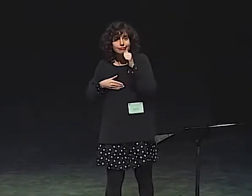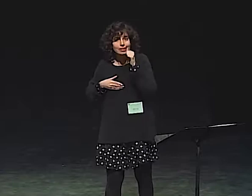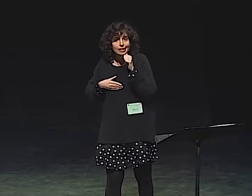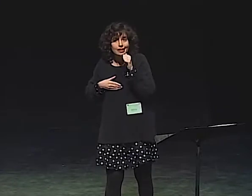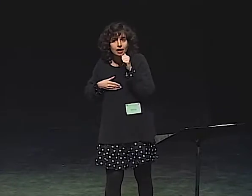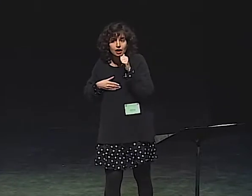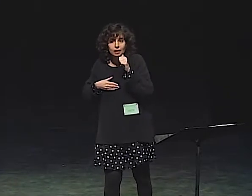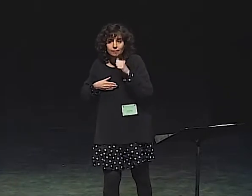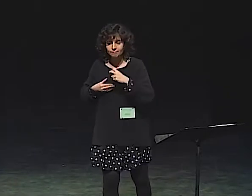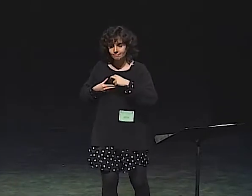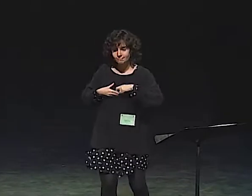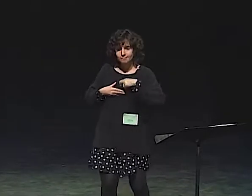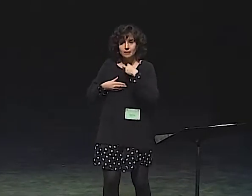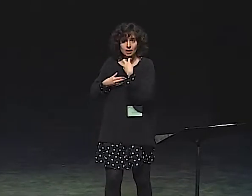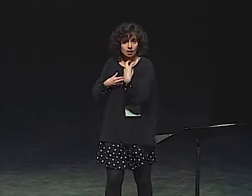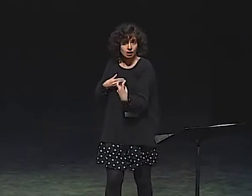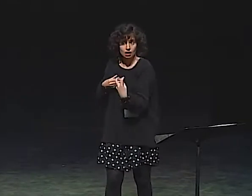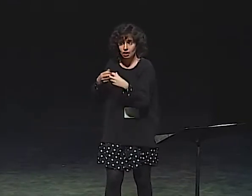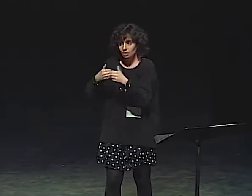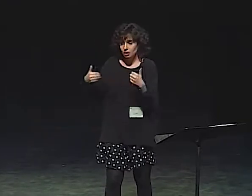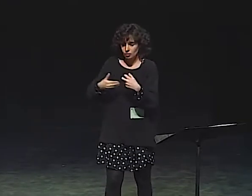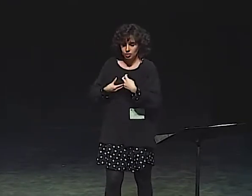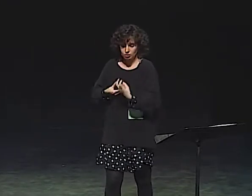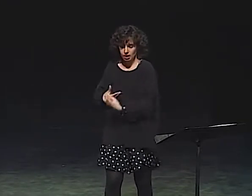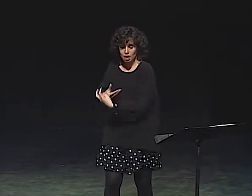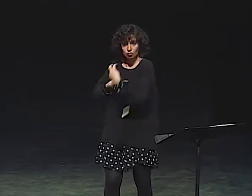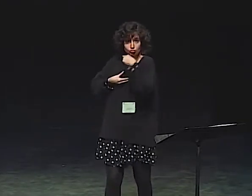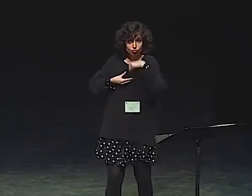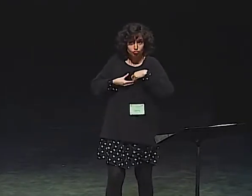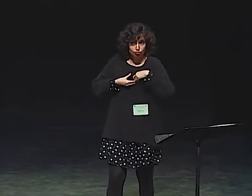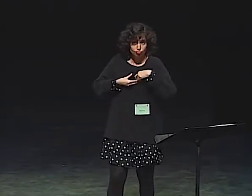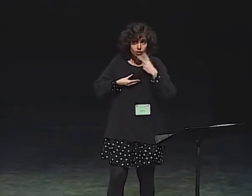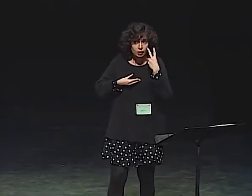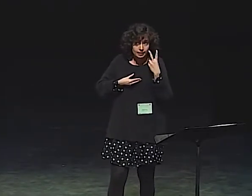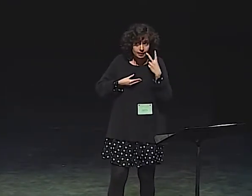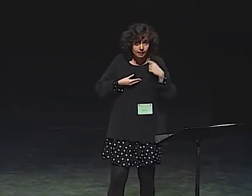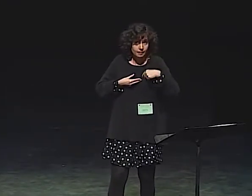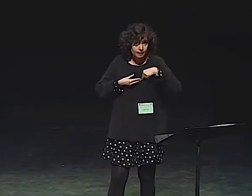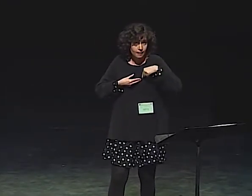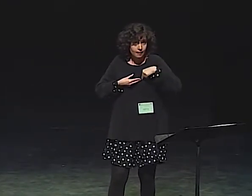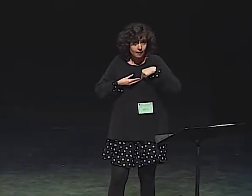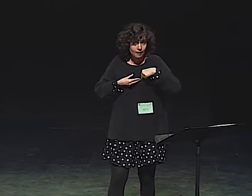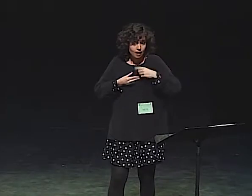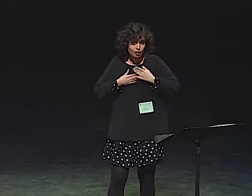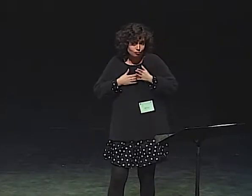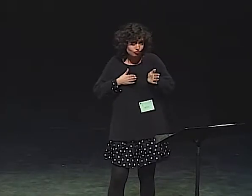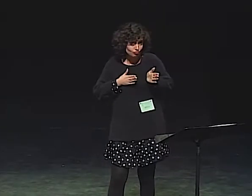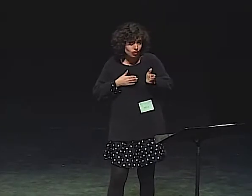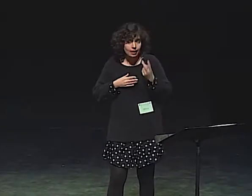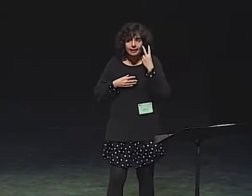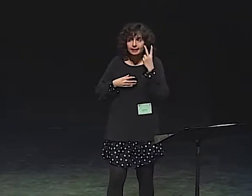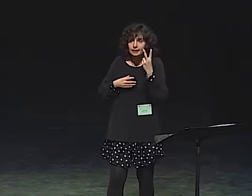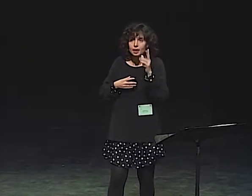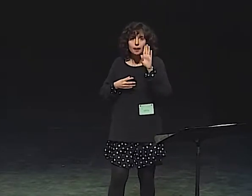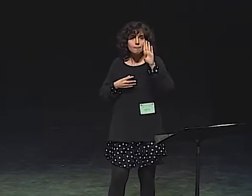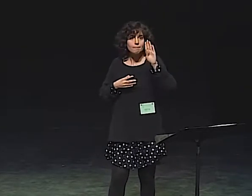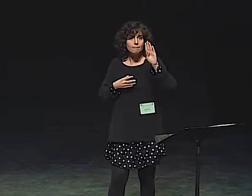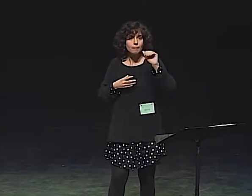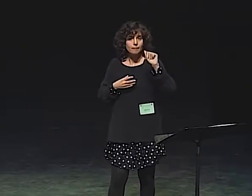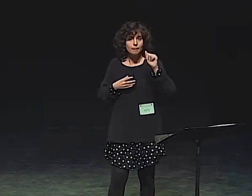YOU CAN SEE THE INNER CHILD COMING OUT AND THEN RETURNING